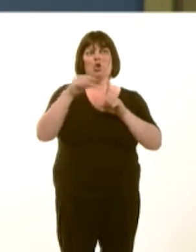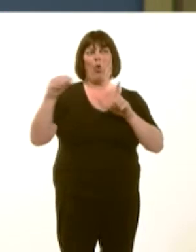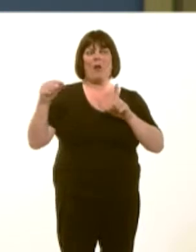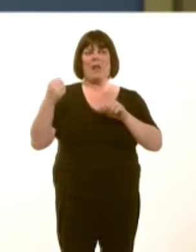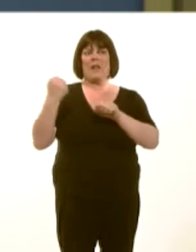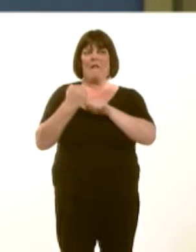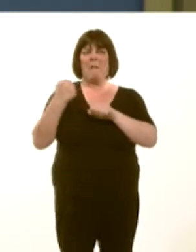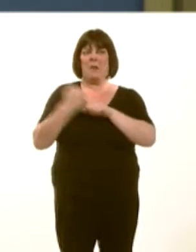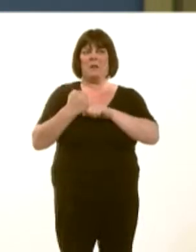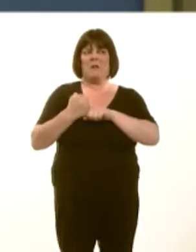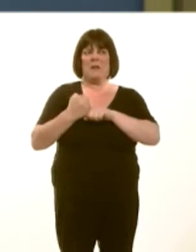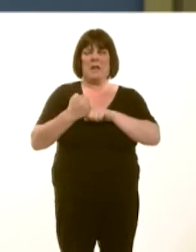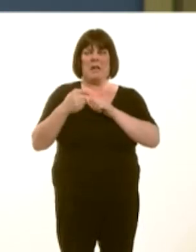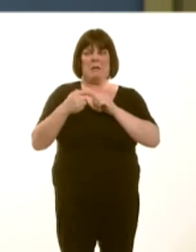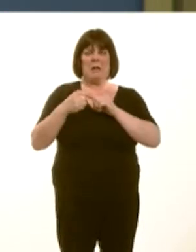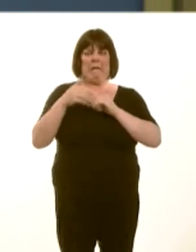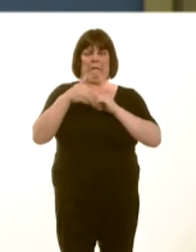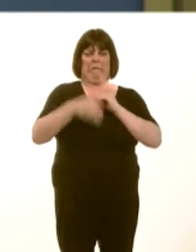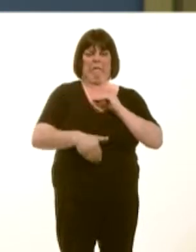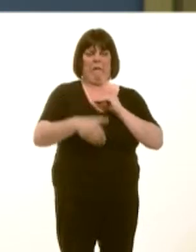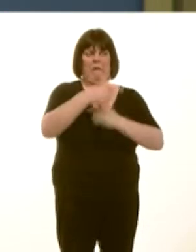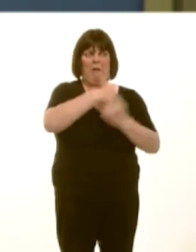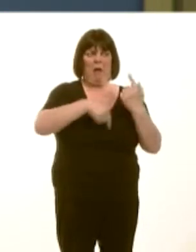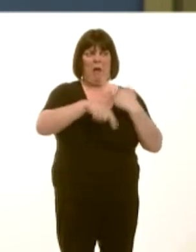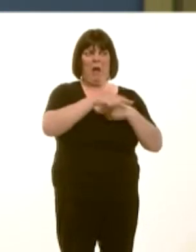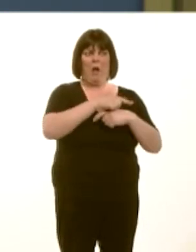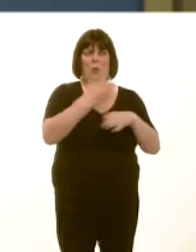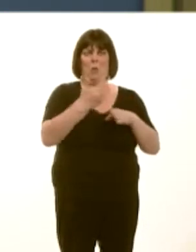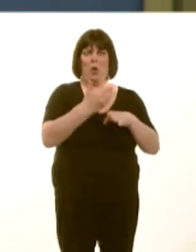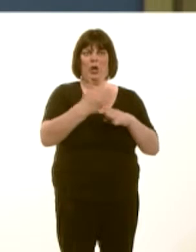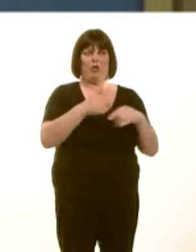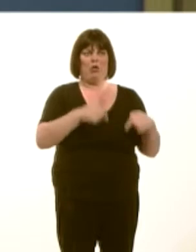o lywodraethu gan y Ceidwadwyr wedi cael effaith andwyol ar y gweithlu.